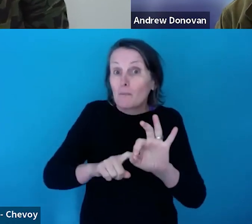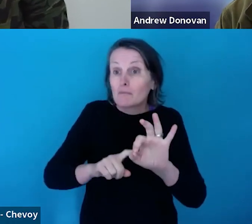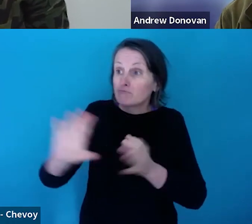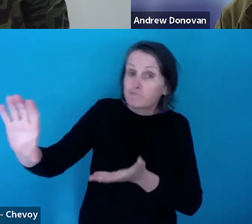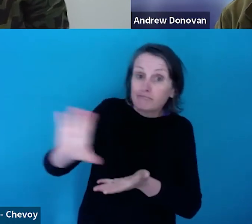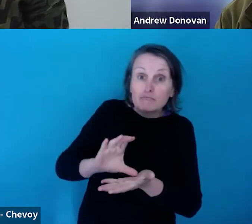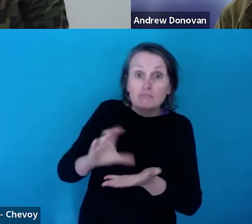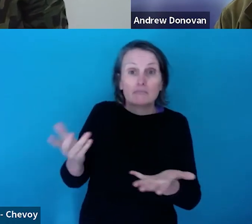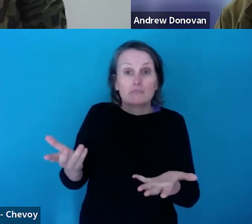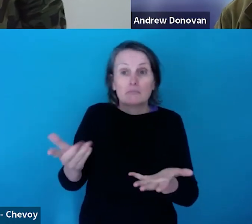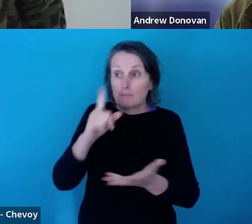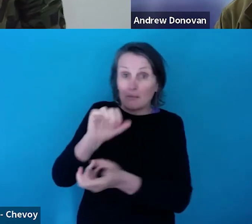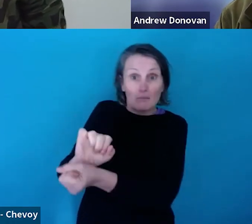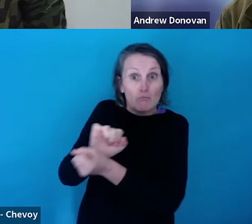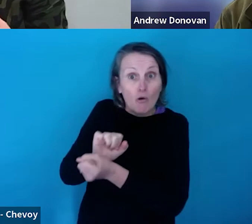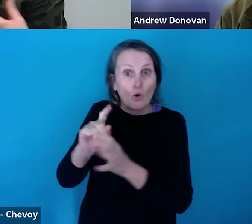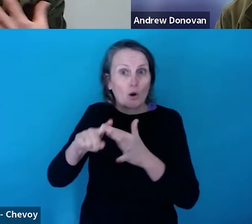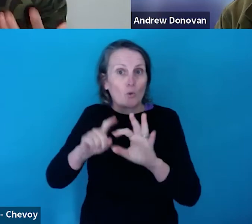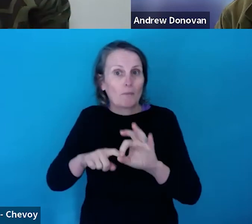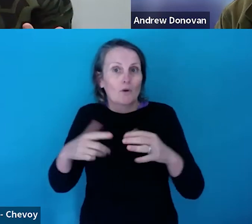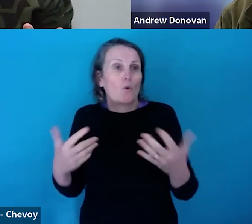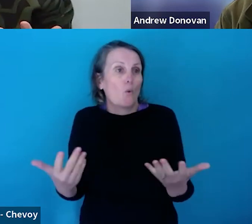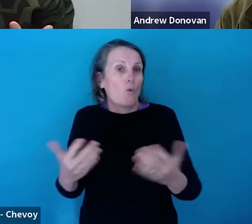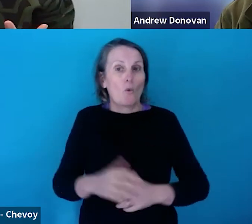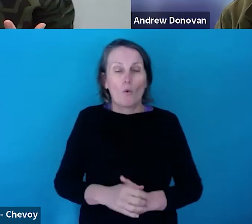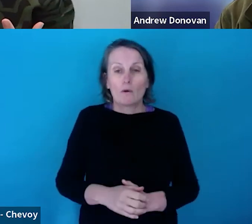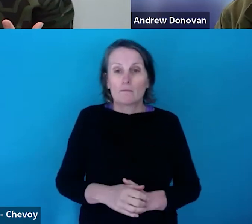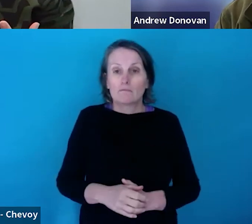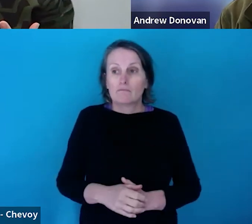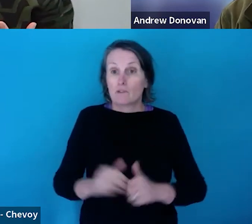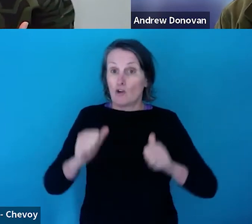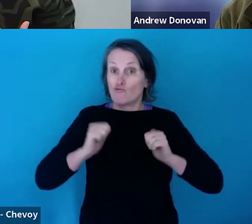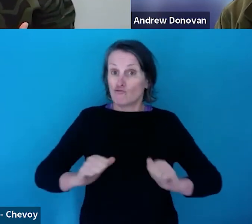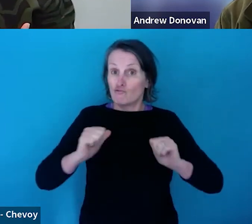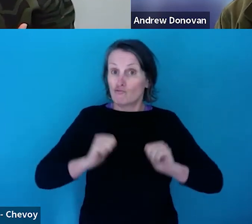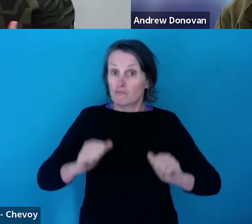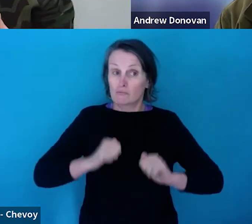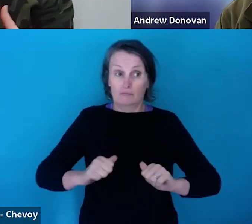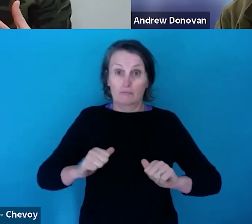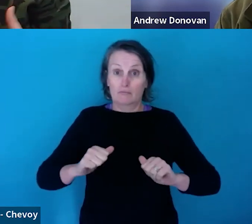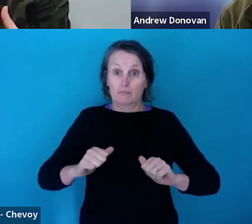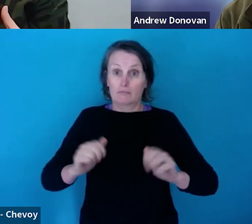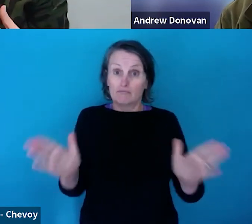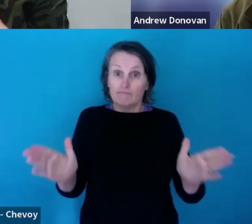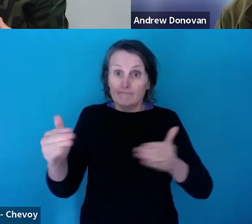know, some equipment that can be borrowed in kind, or it may be a rehearsal venue in kind or at a reduced rate.